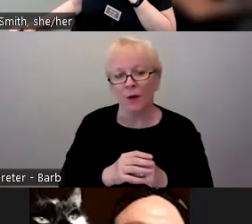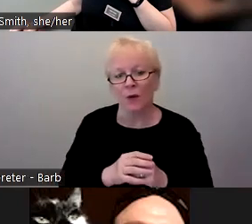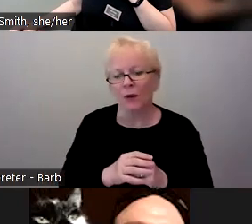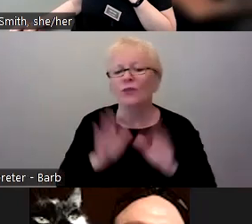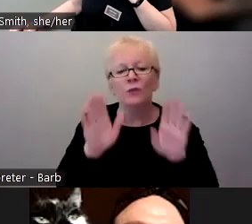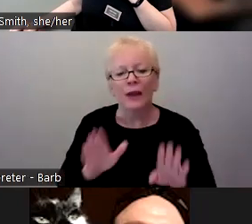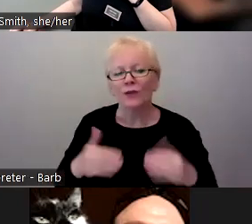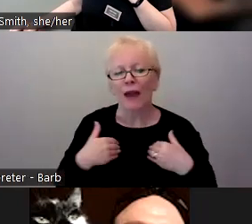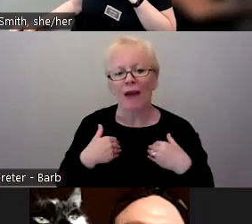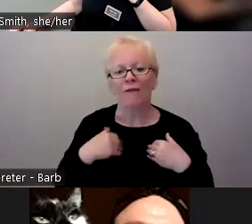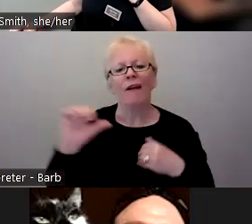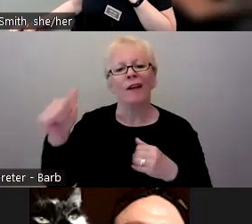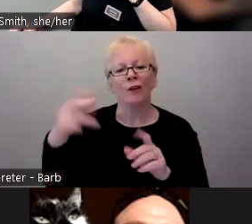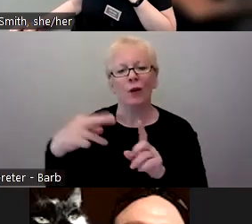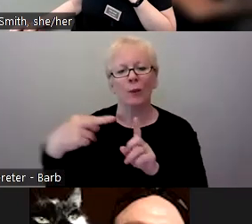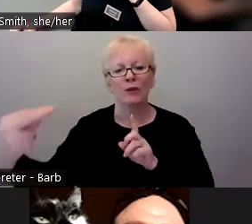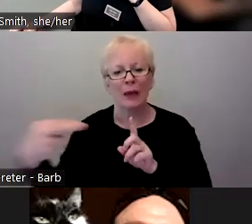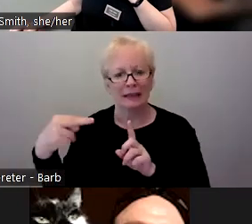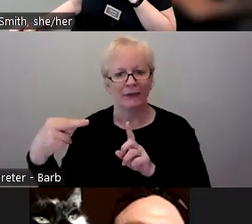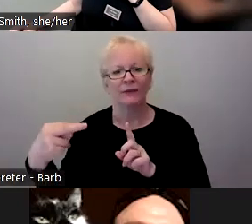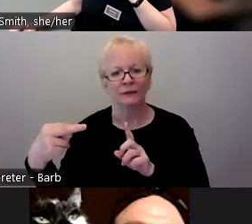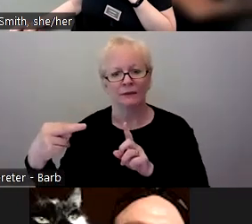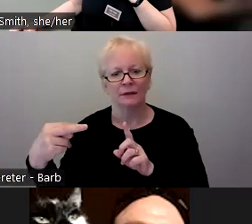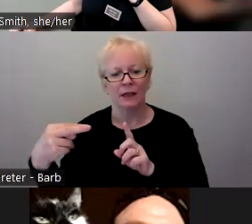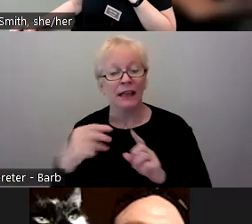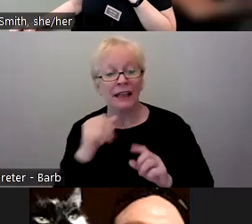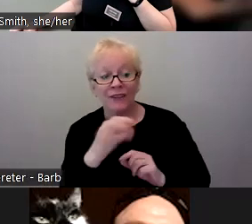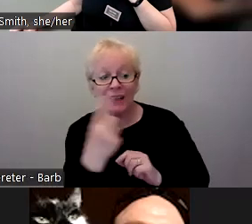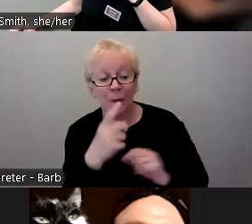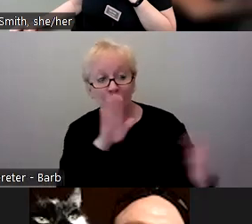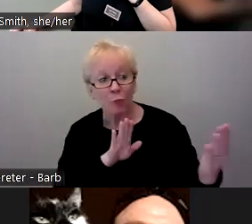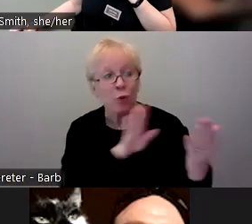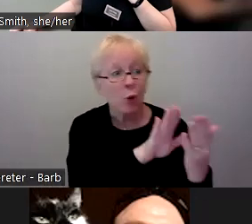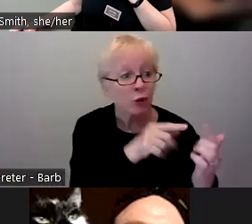outsider's perspective of, "What would you think if somebody approached you with this idea?"